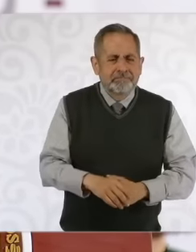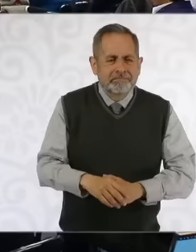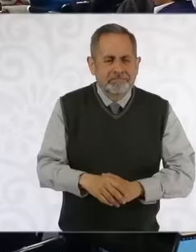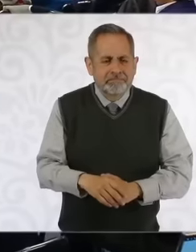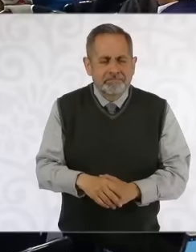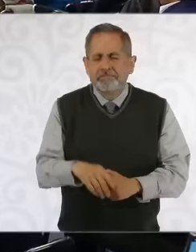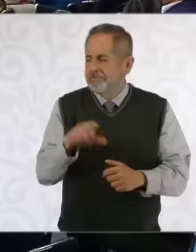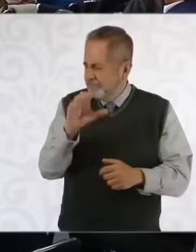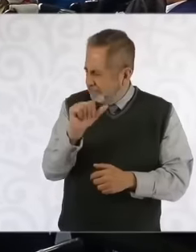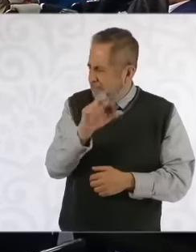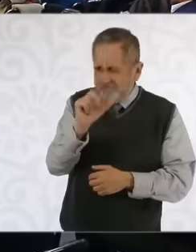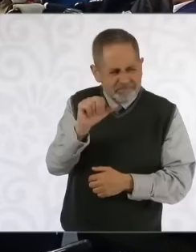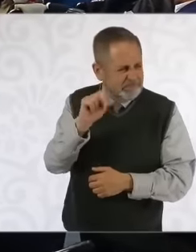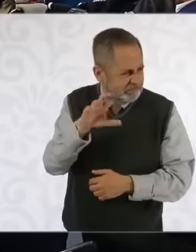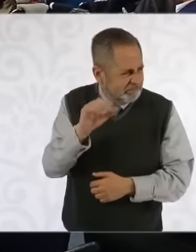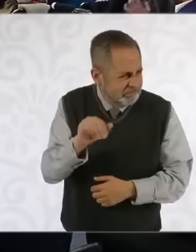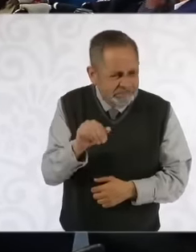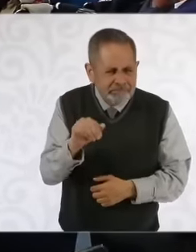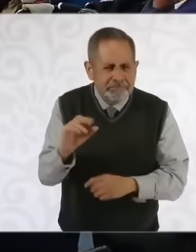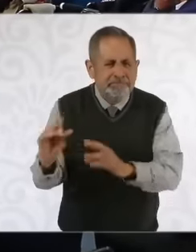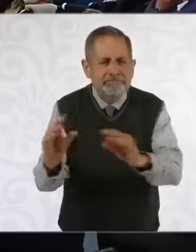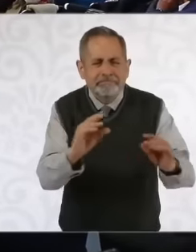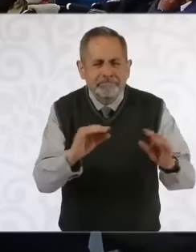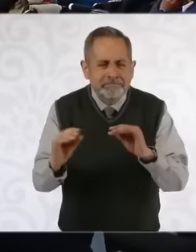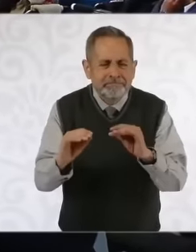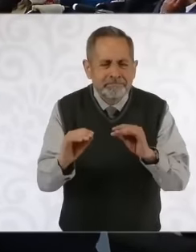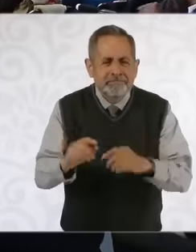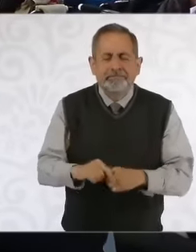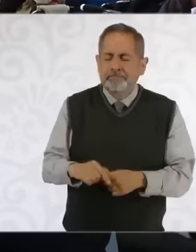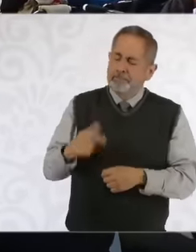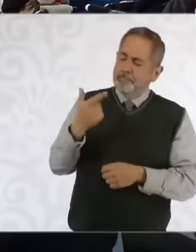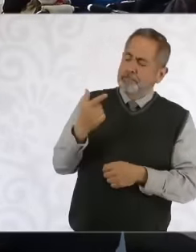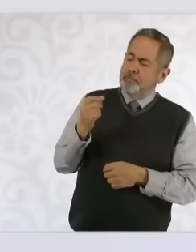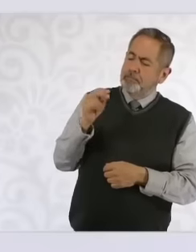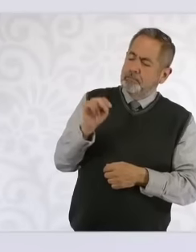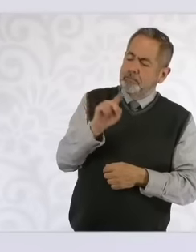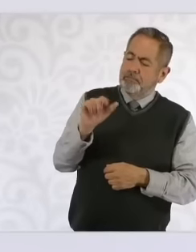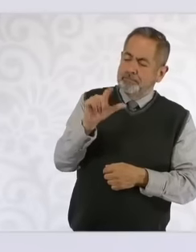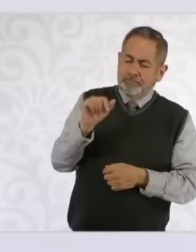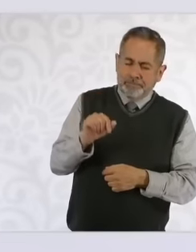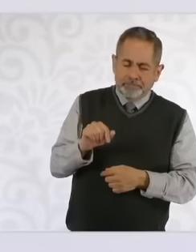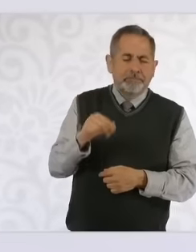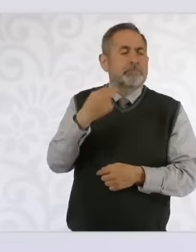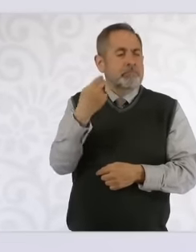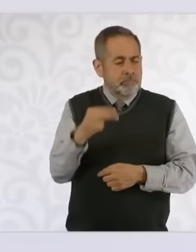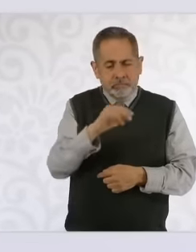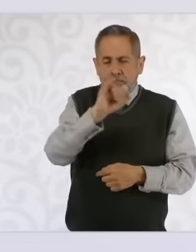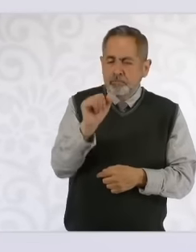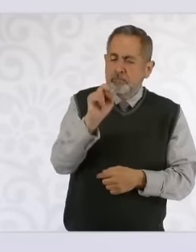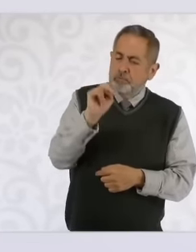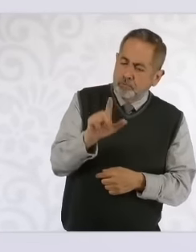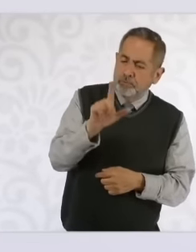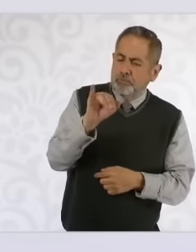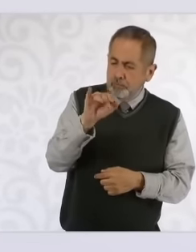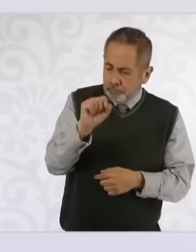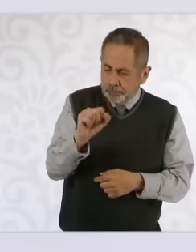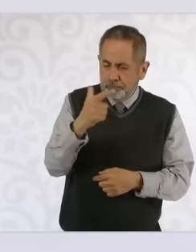carranc carranc González Alcántara carrancá Juan Luis González Alcántara carranc starts